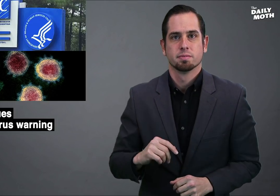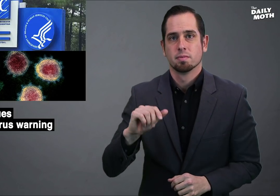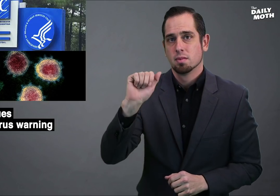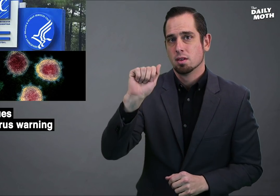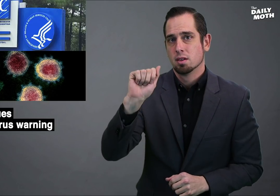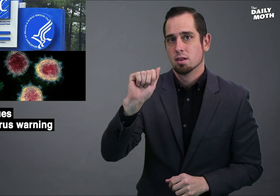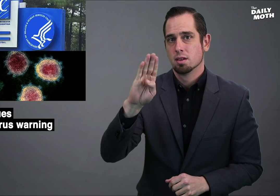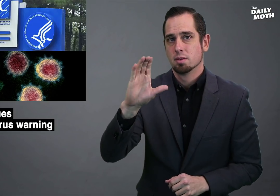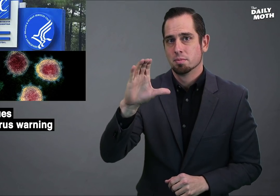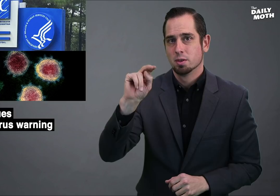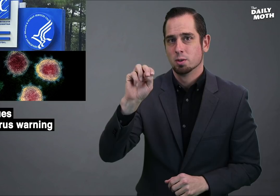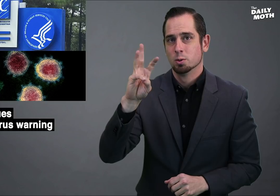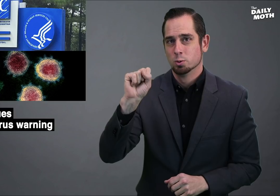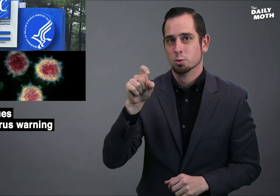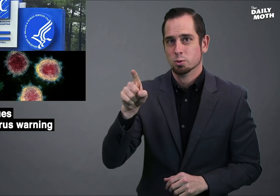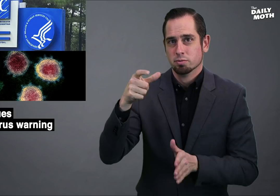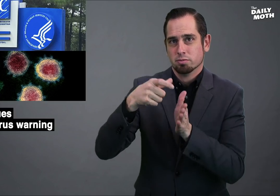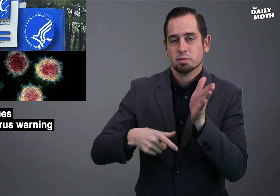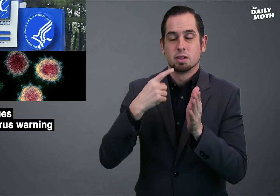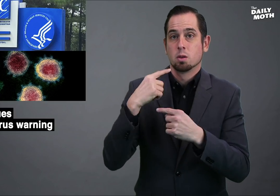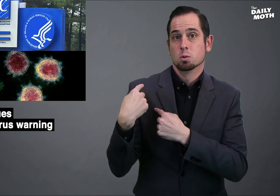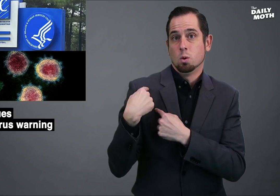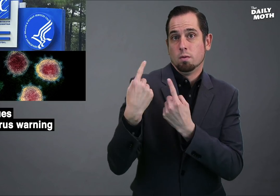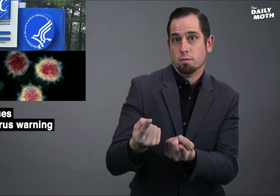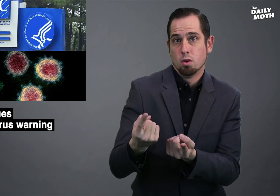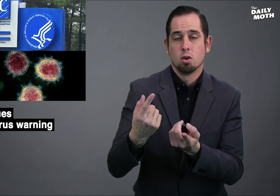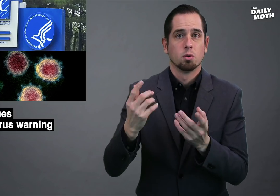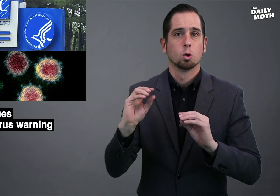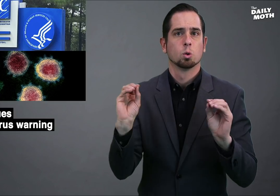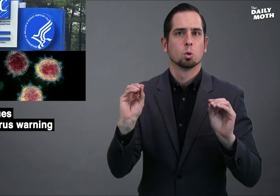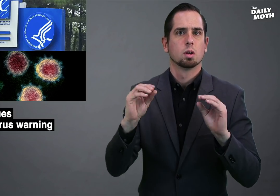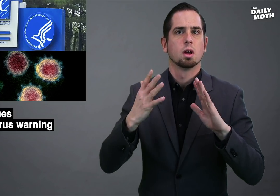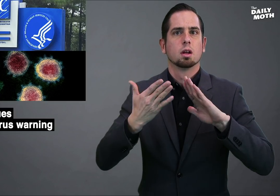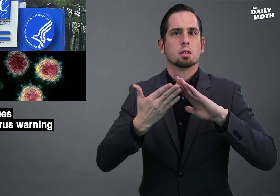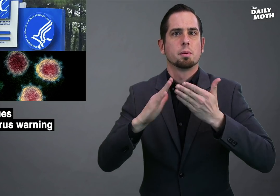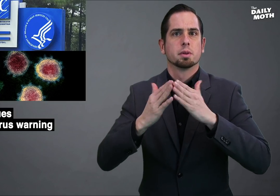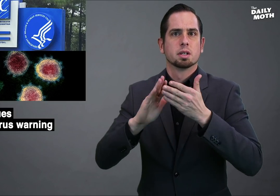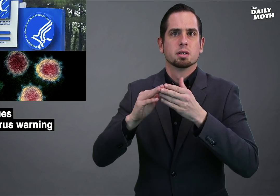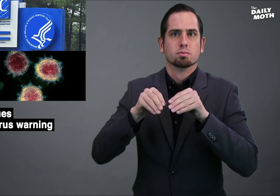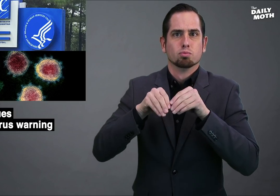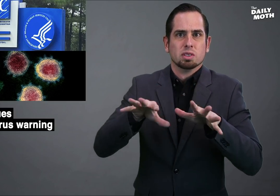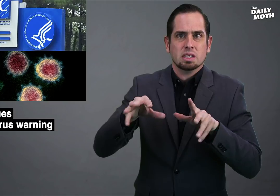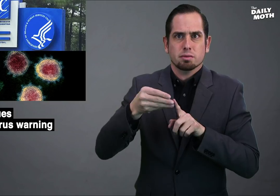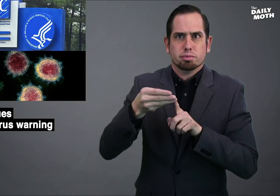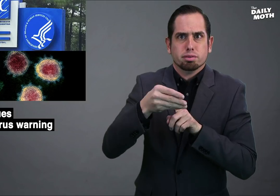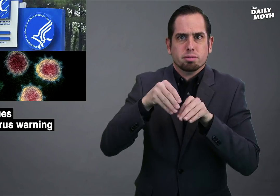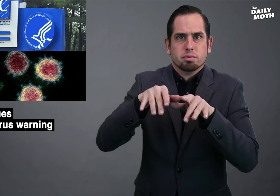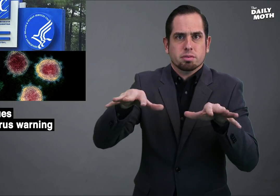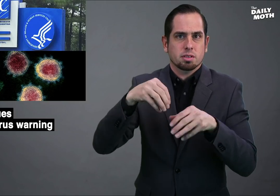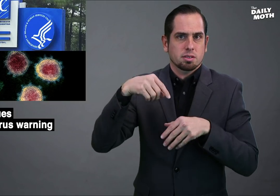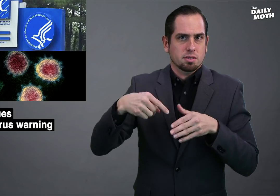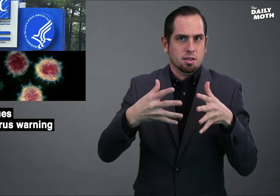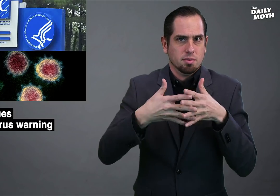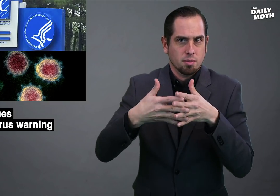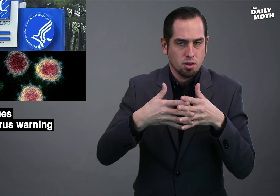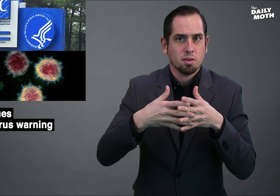ABC News said so far there have been no community spread in